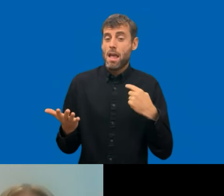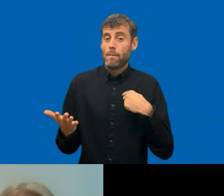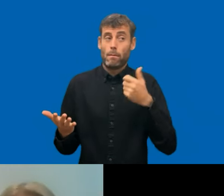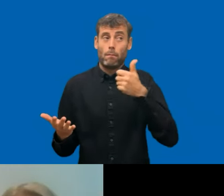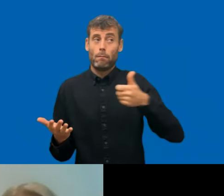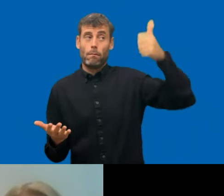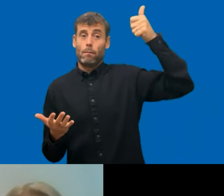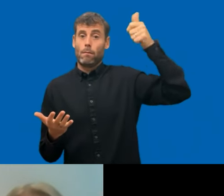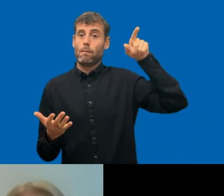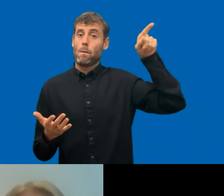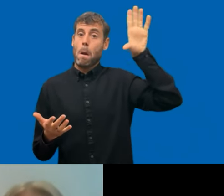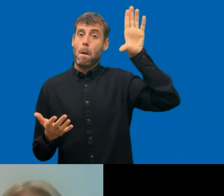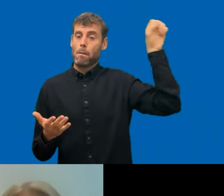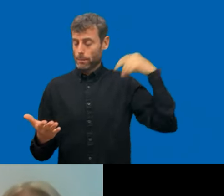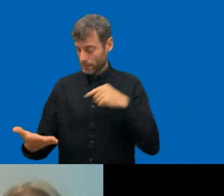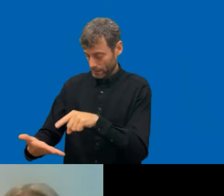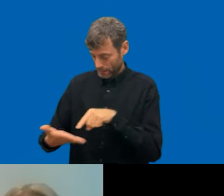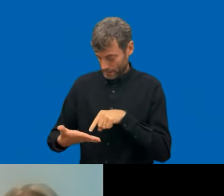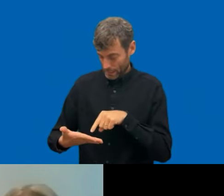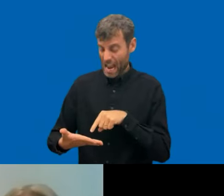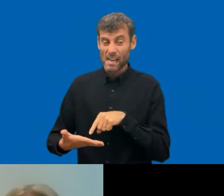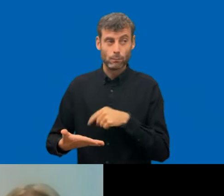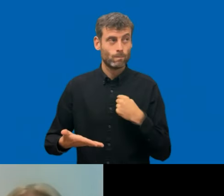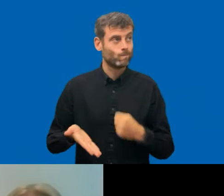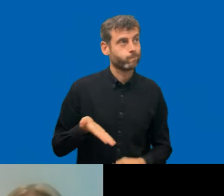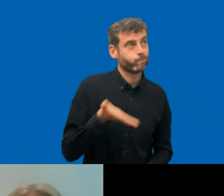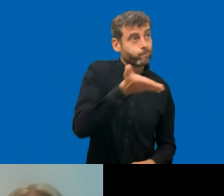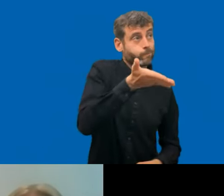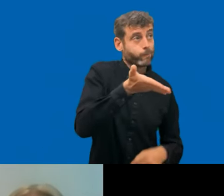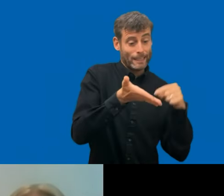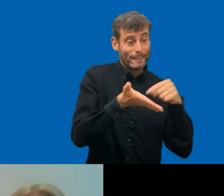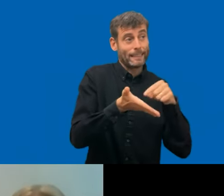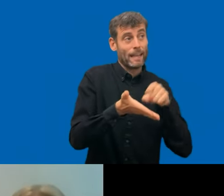Absolutely. And we just we got a question about this, so if there are any